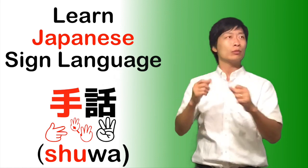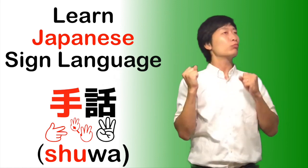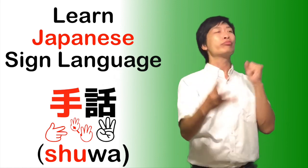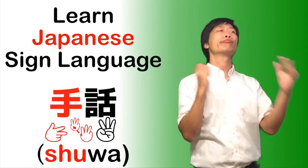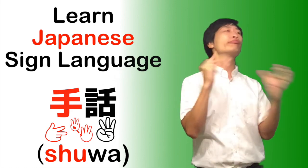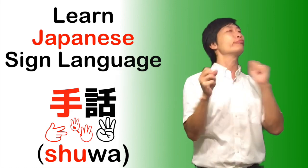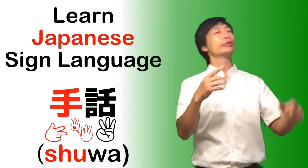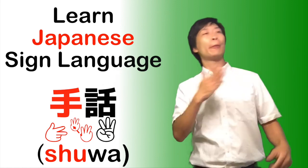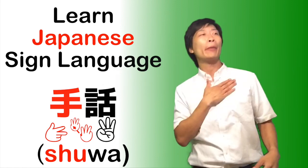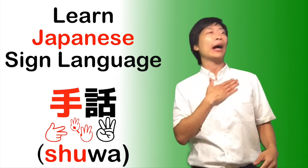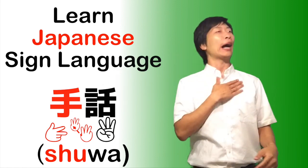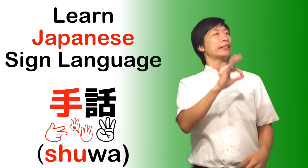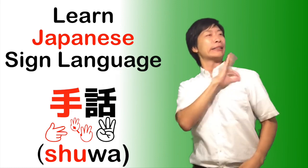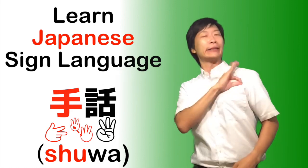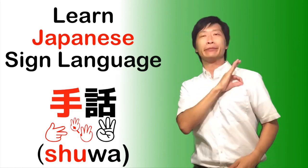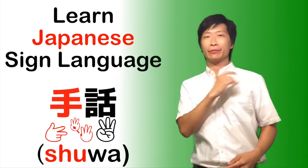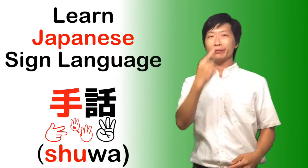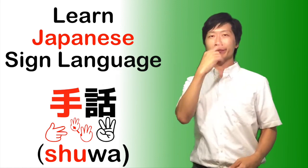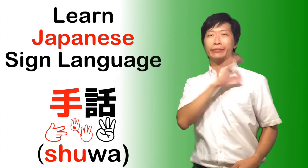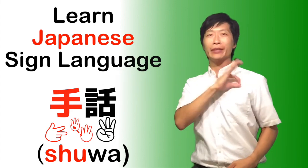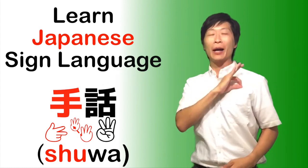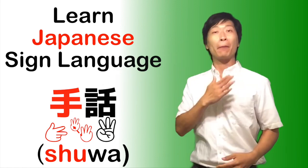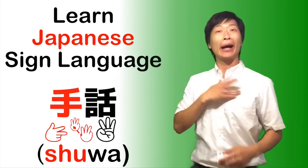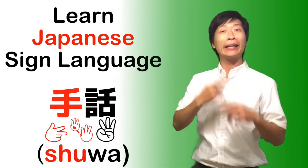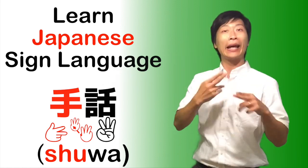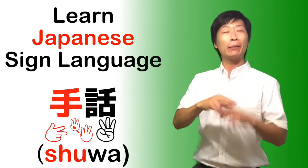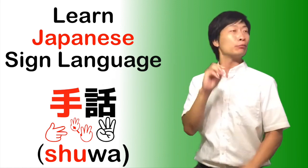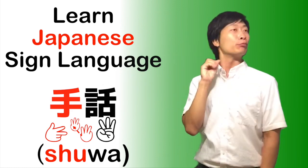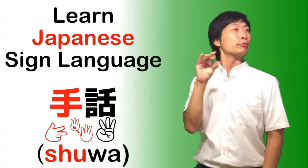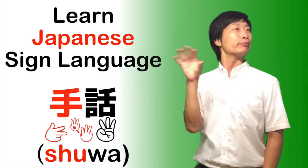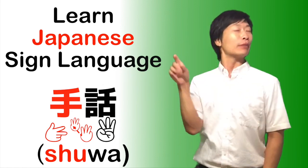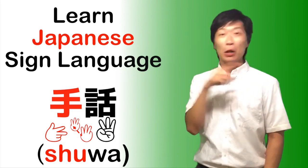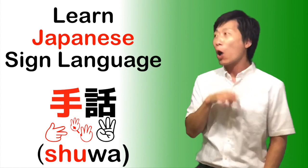You'll be ready to introduce yourself in JSL. "名前は＿＿＿です"